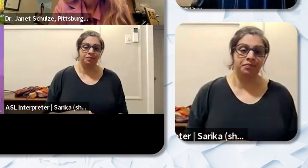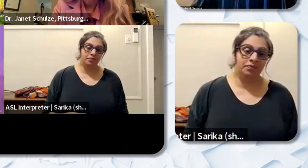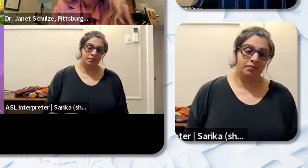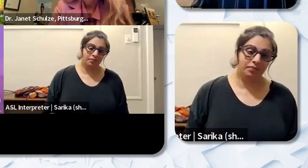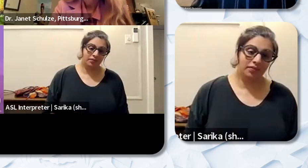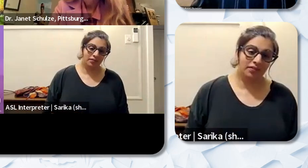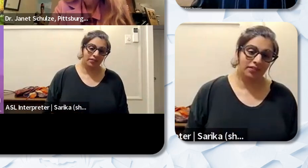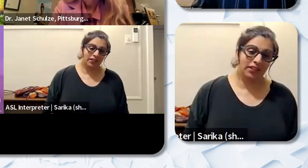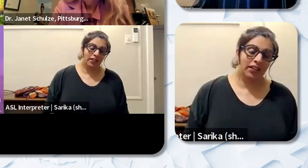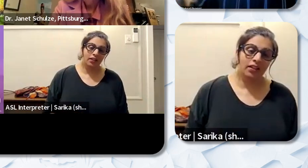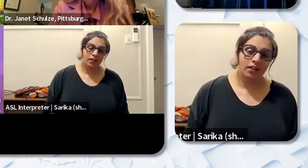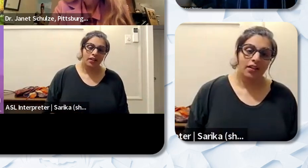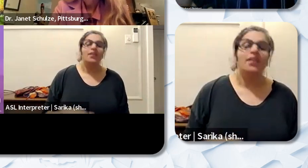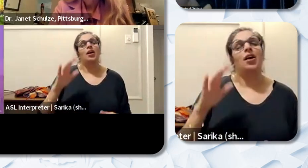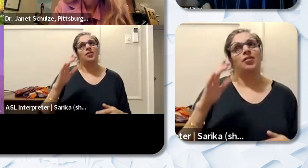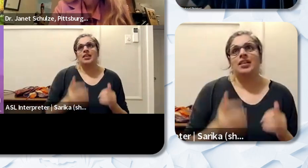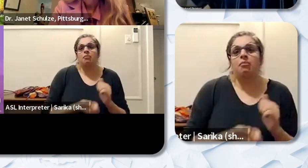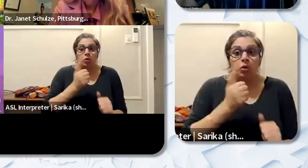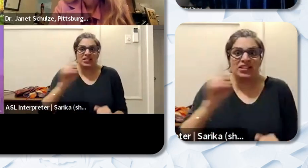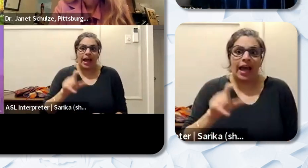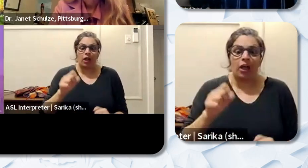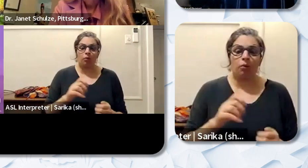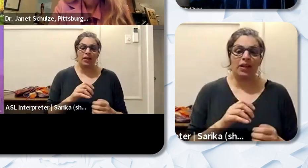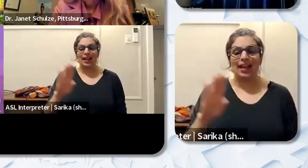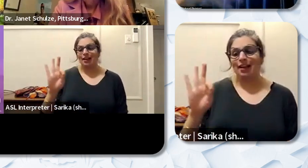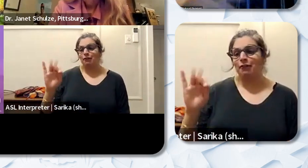be like a fade. That's what my dad would do and either be a one over and short or a fade